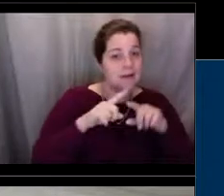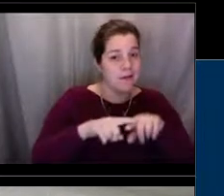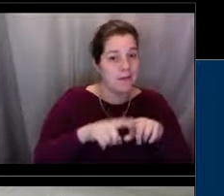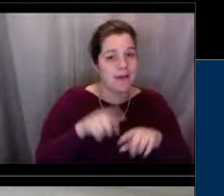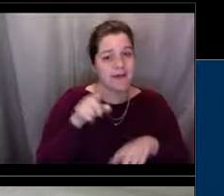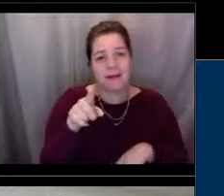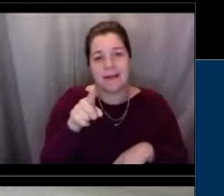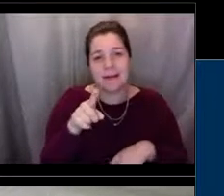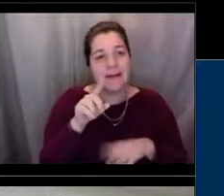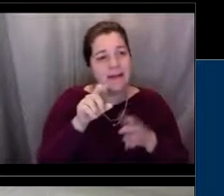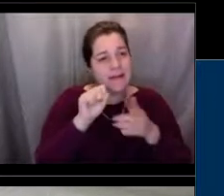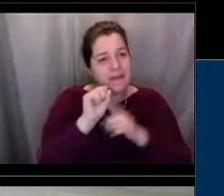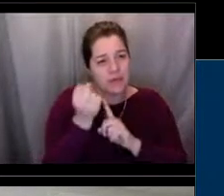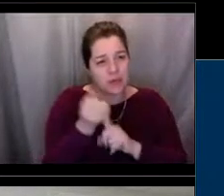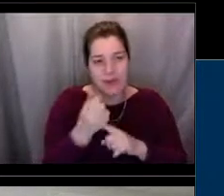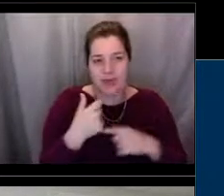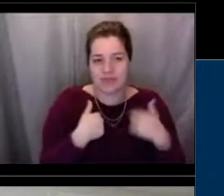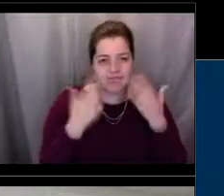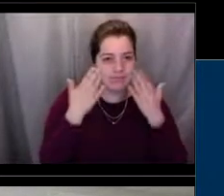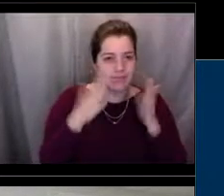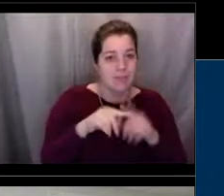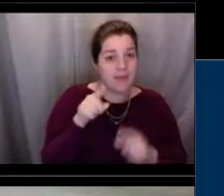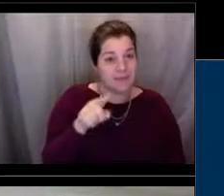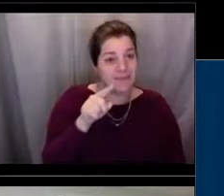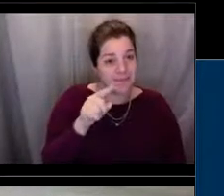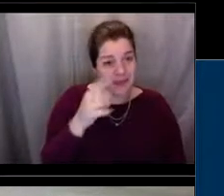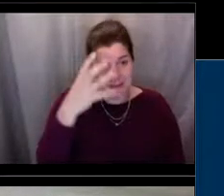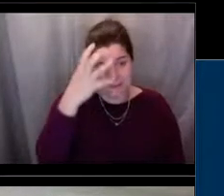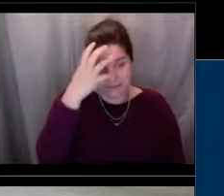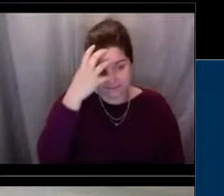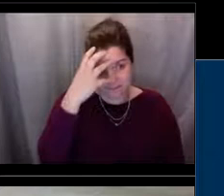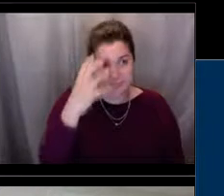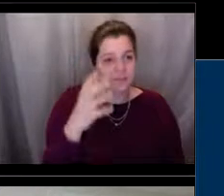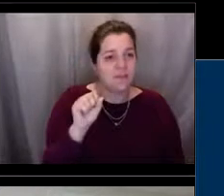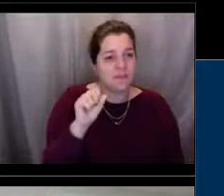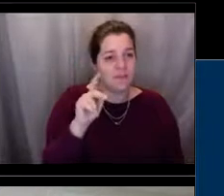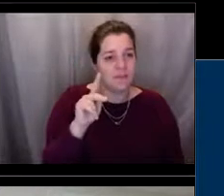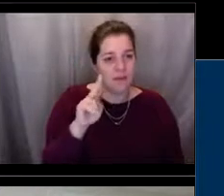of the case because this is a Steller sea lion skull, and it was here before I got here,